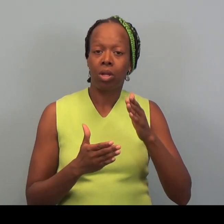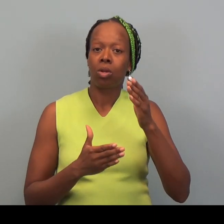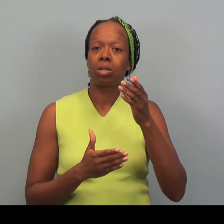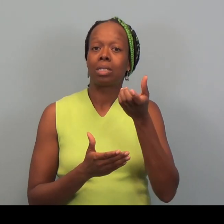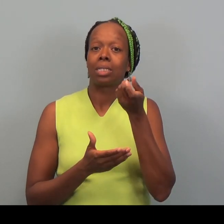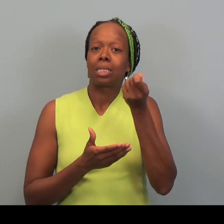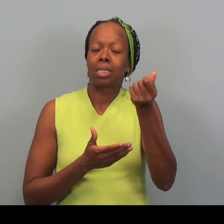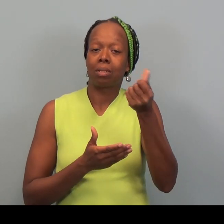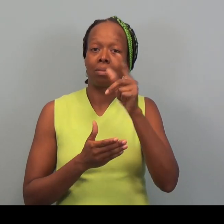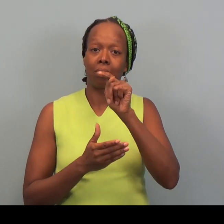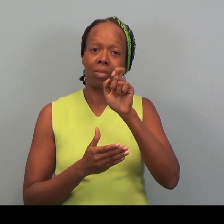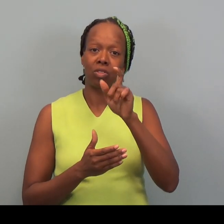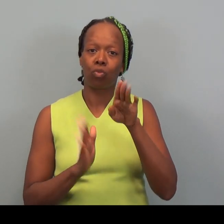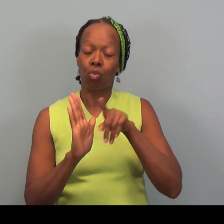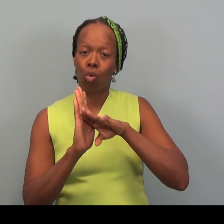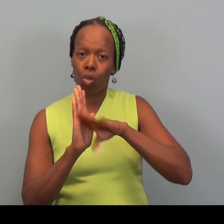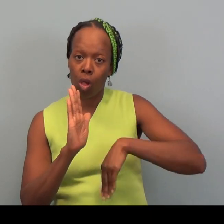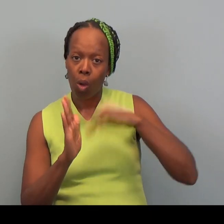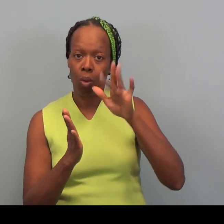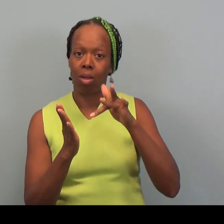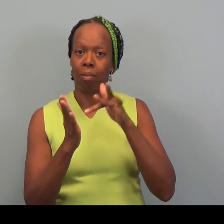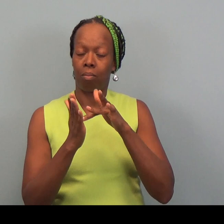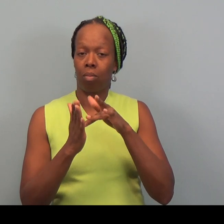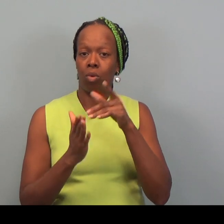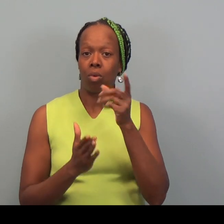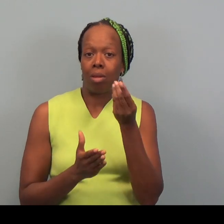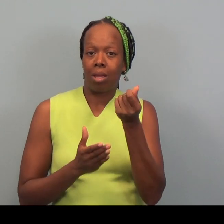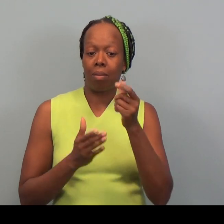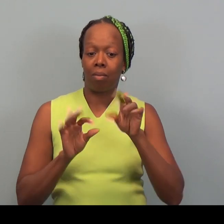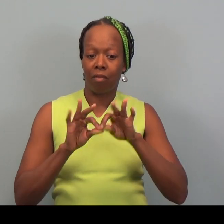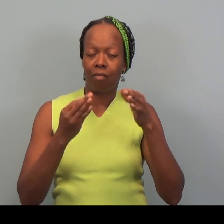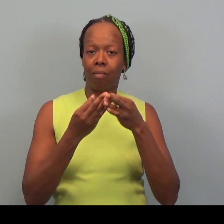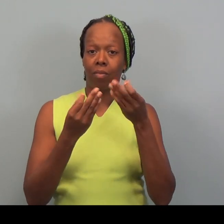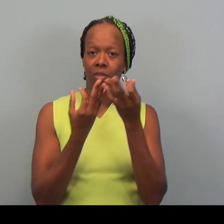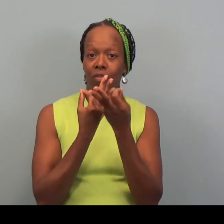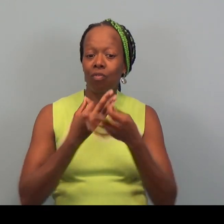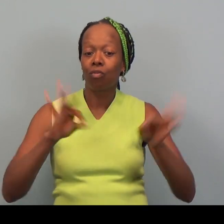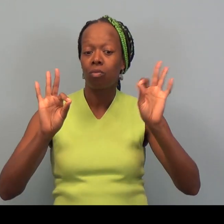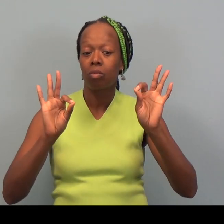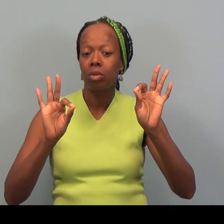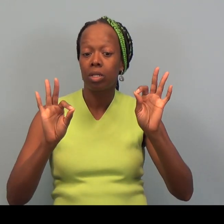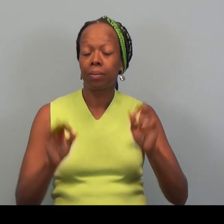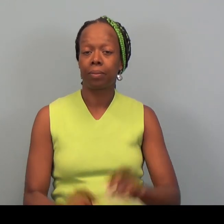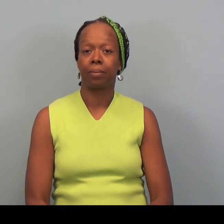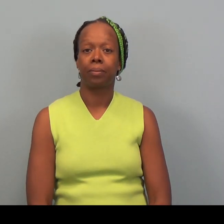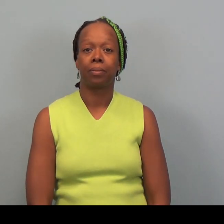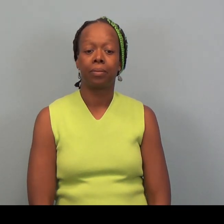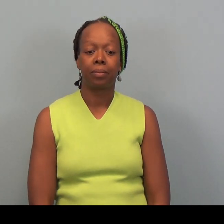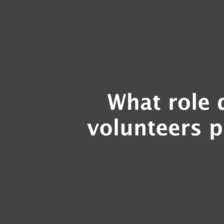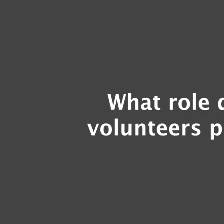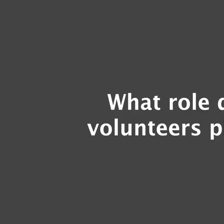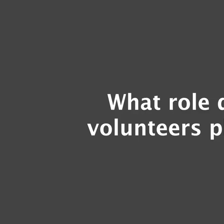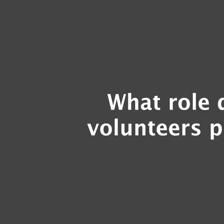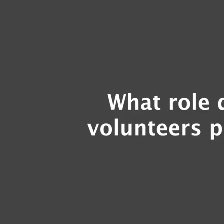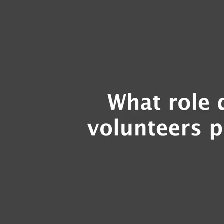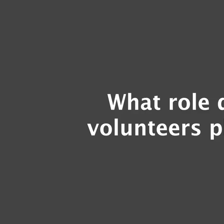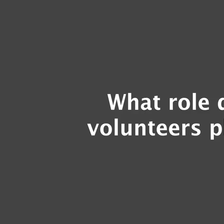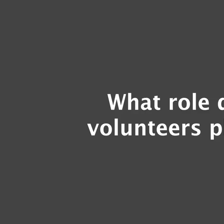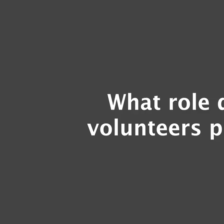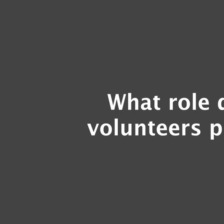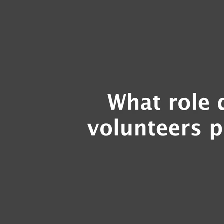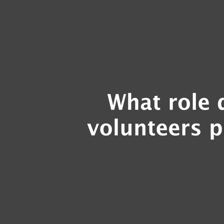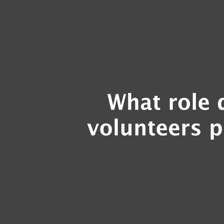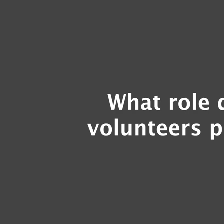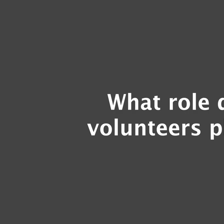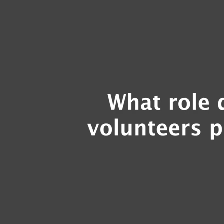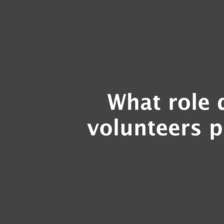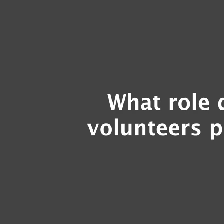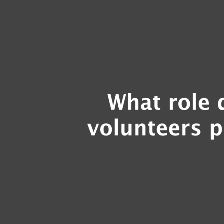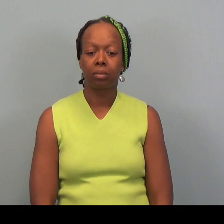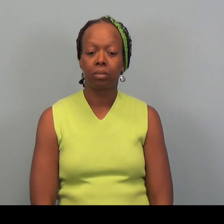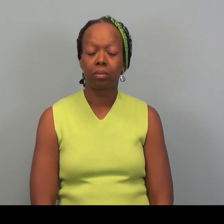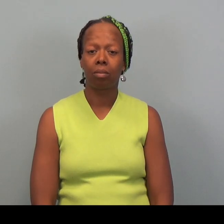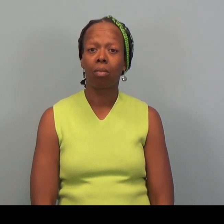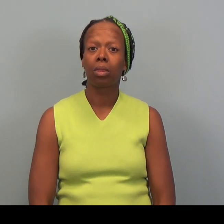for low and middle income families for free.